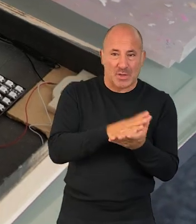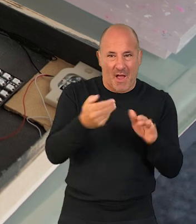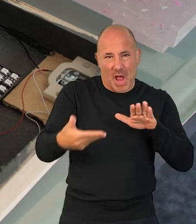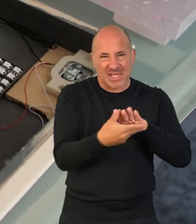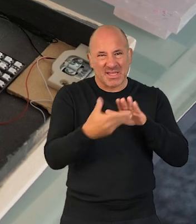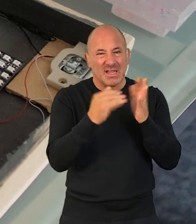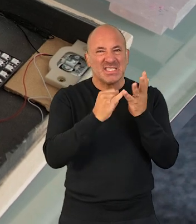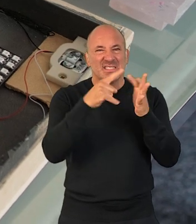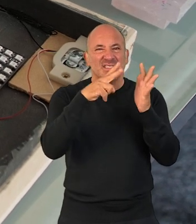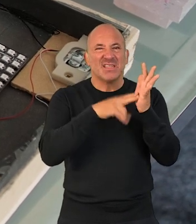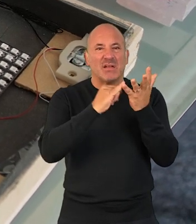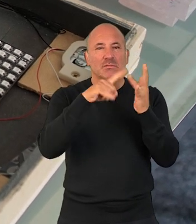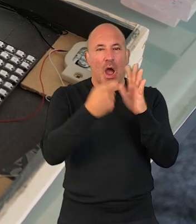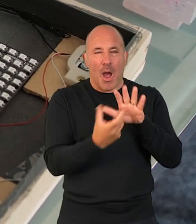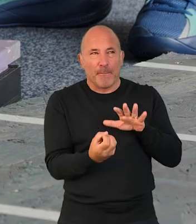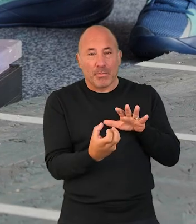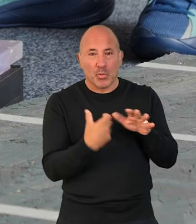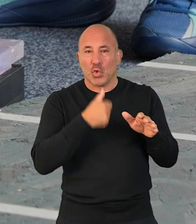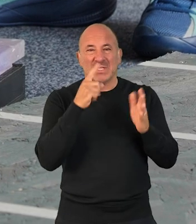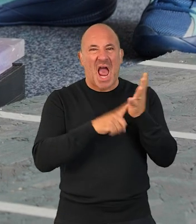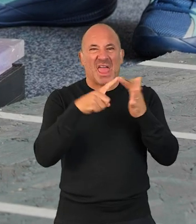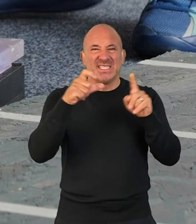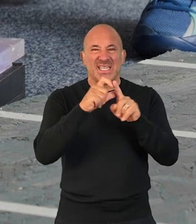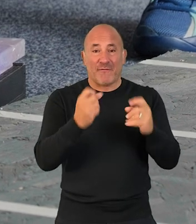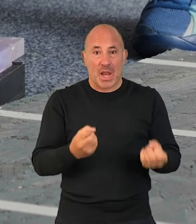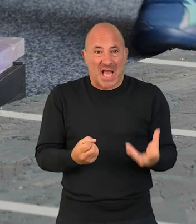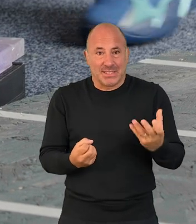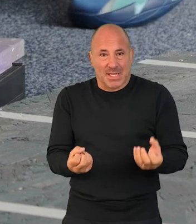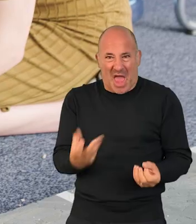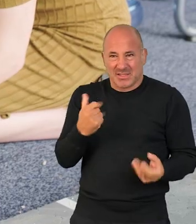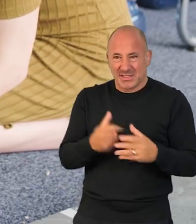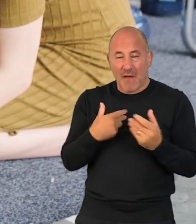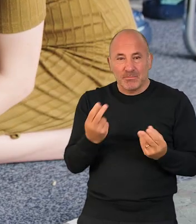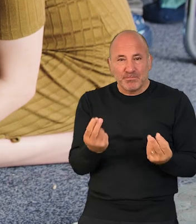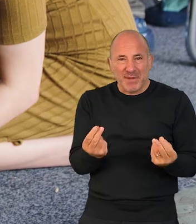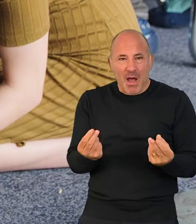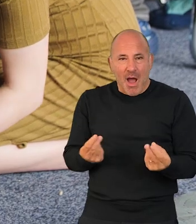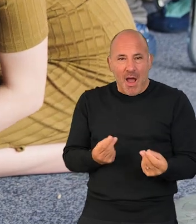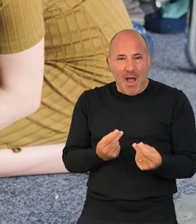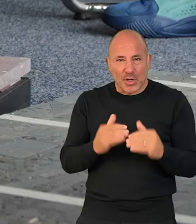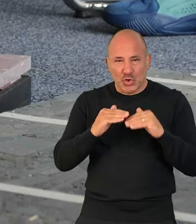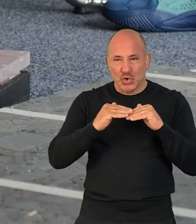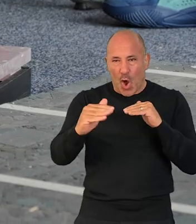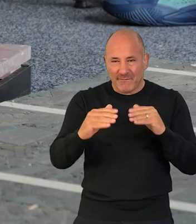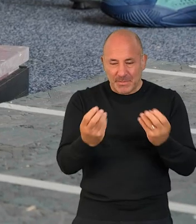of feel the pressure of people standing on it. We're using LEDs to light up the pixels, and we're using little speakers